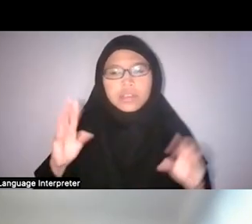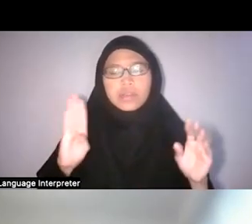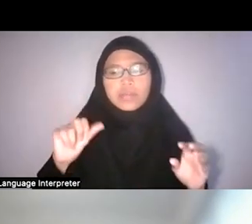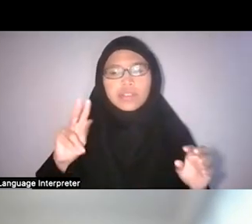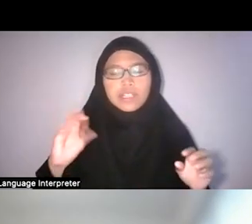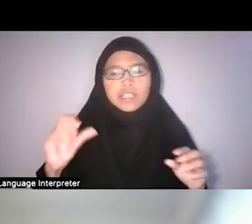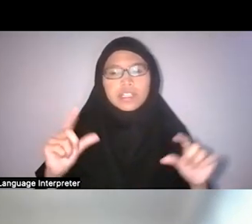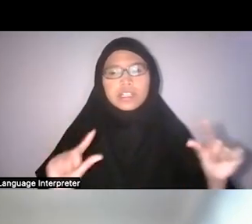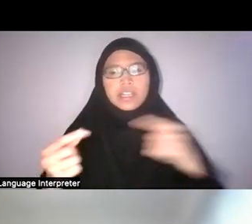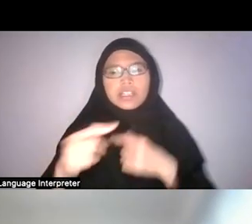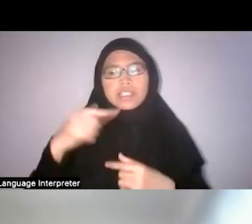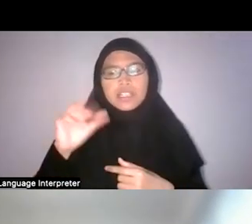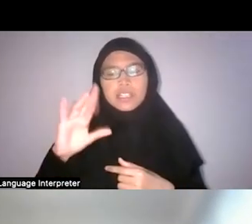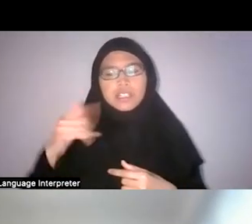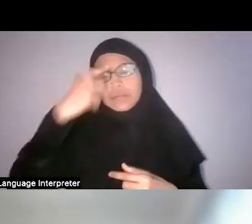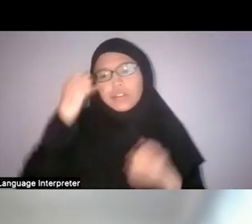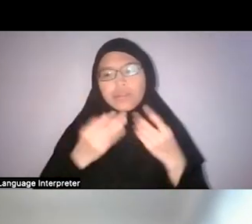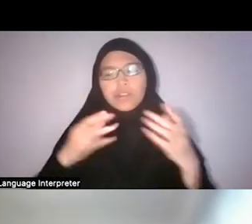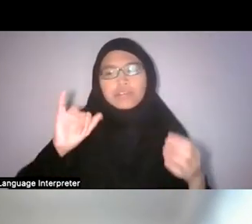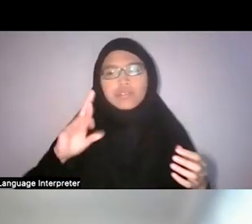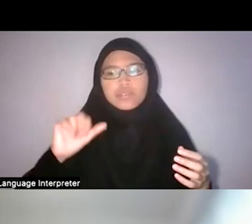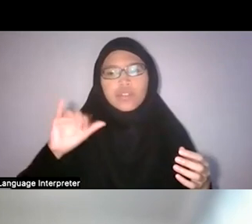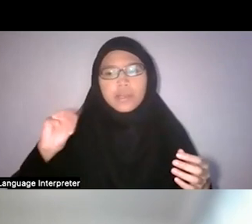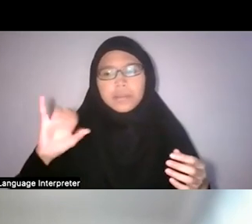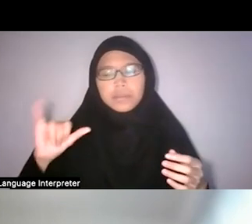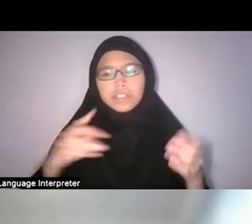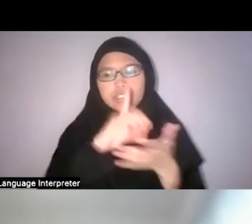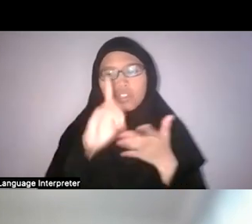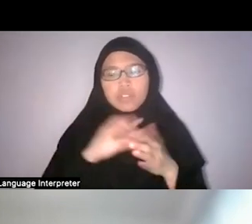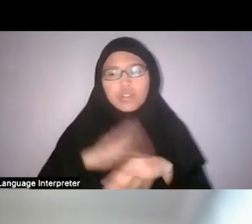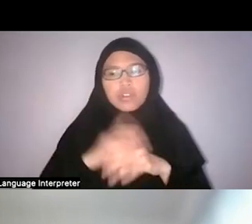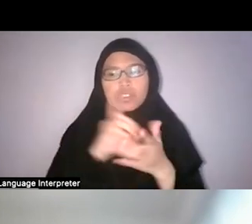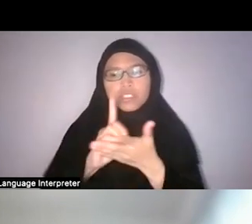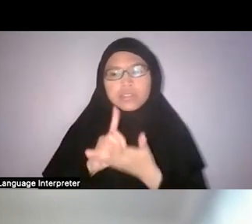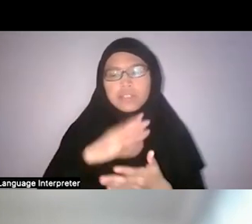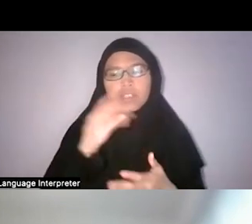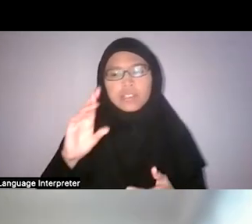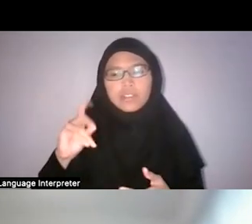because a lot of Juraimi’s drawings are on display and he is credited. Sorry, Khairulddin, please.